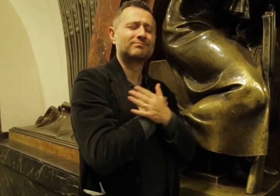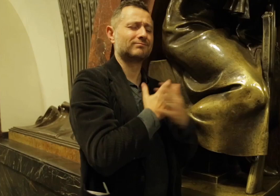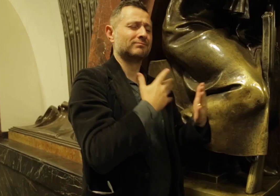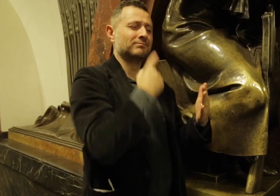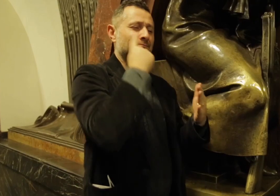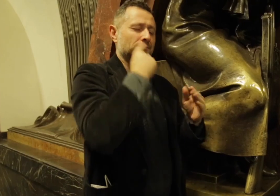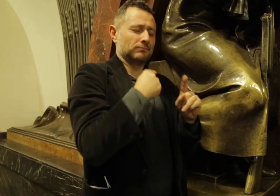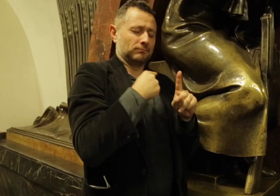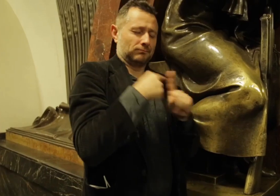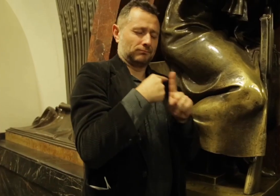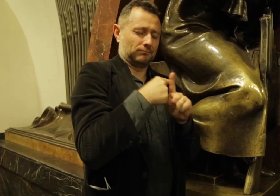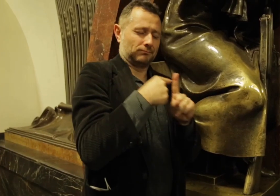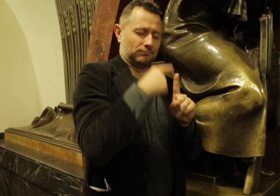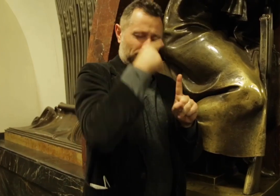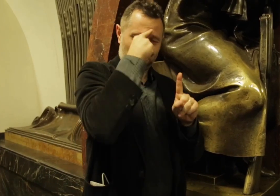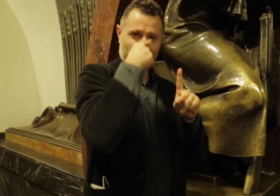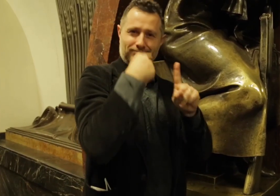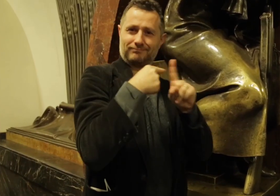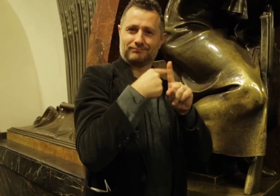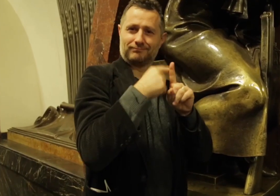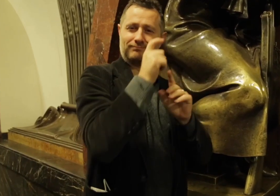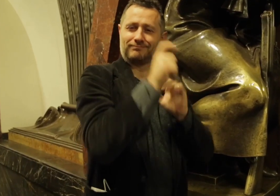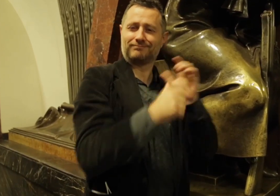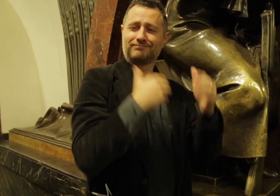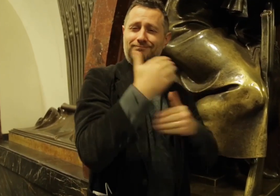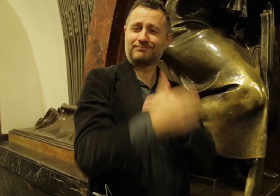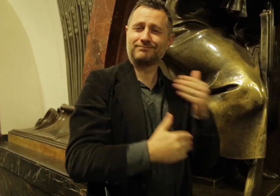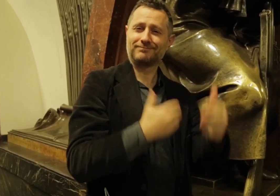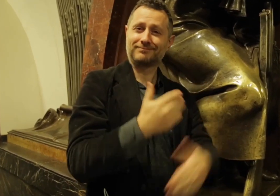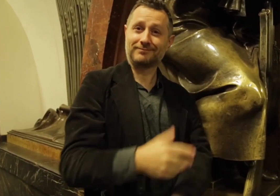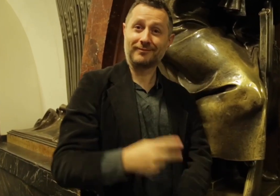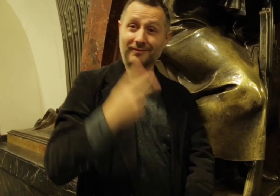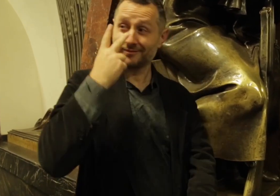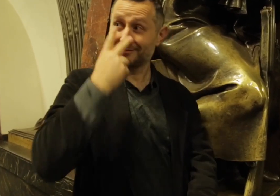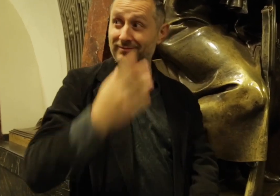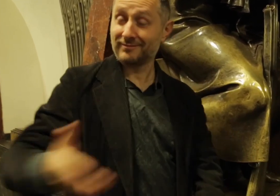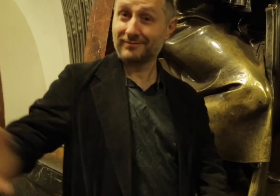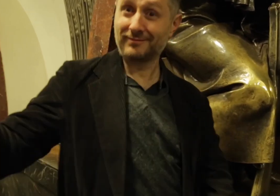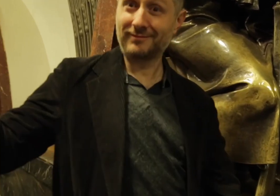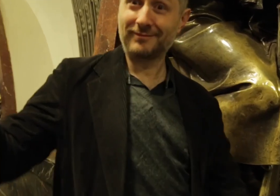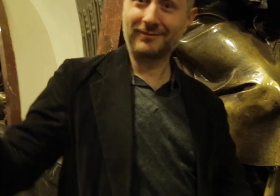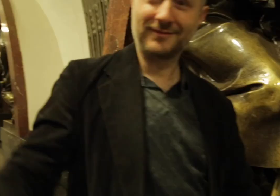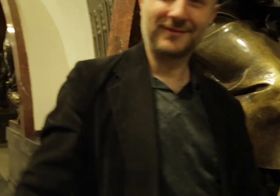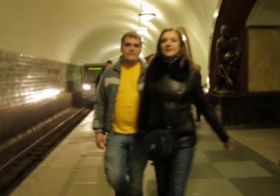statues of men, and so on, for different reasons, commonly for luck or success.